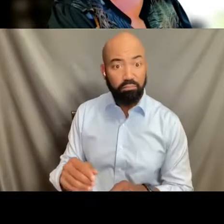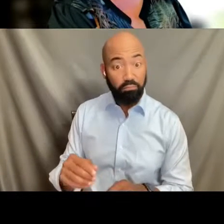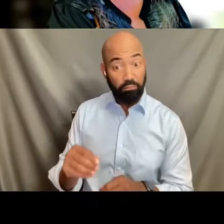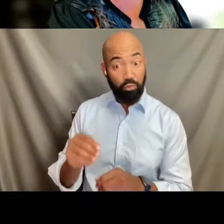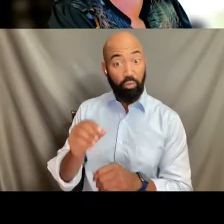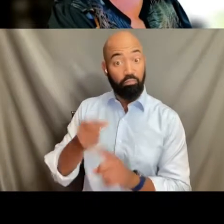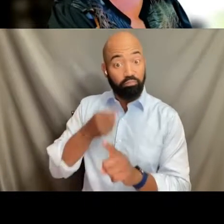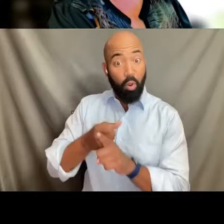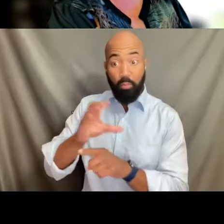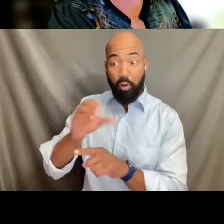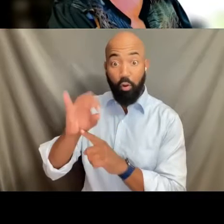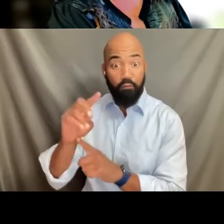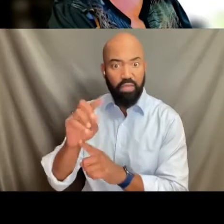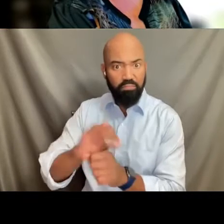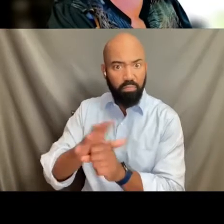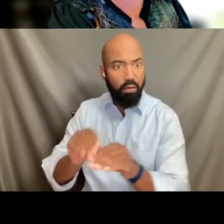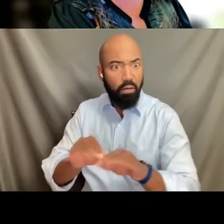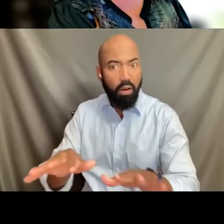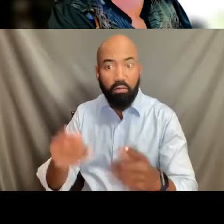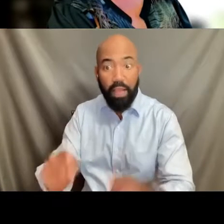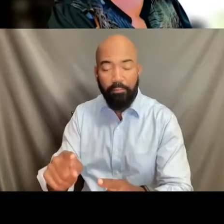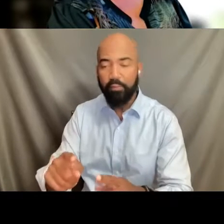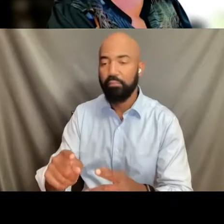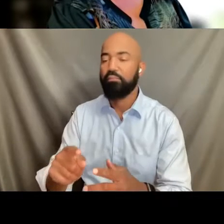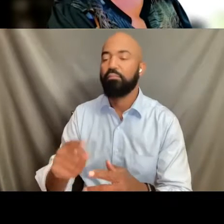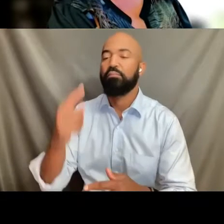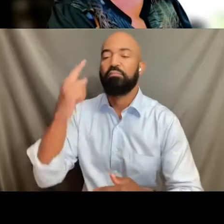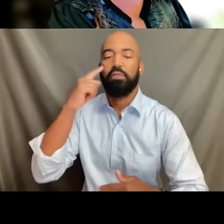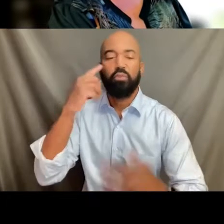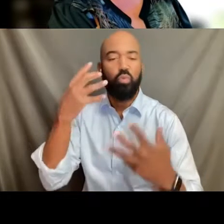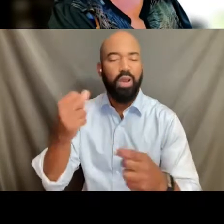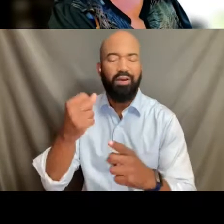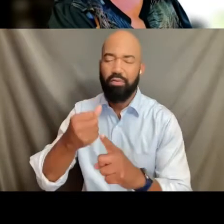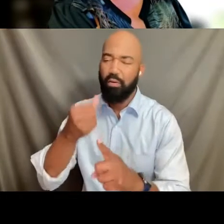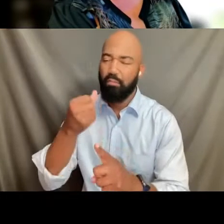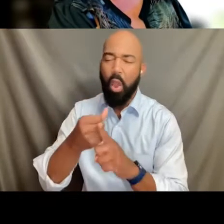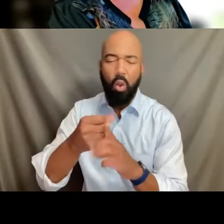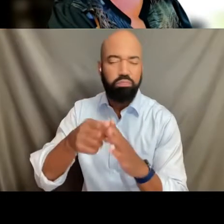the mental health status of all Americans has deteriorated.